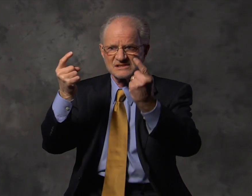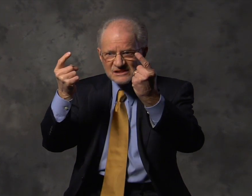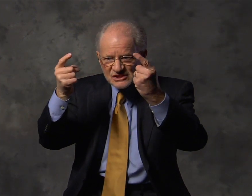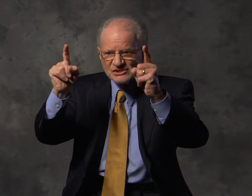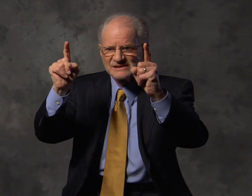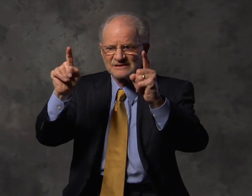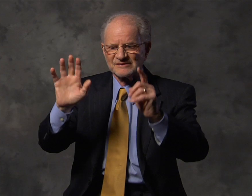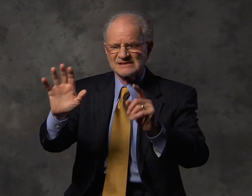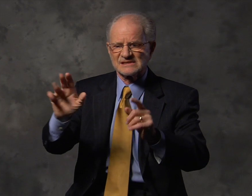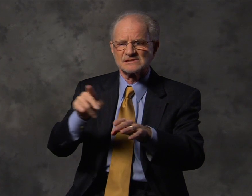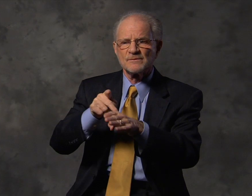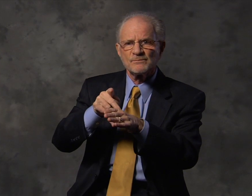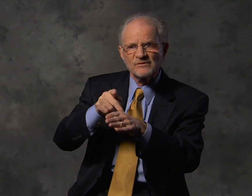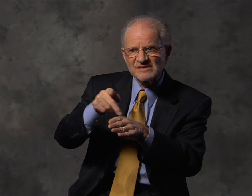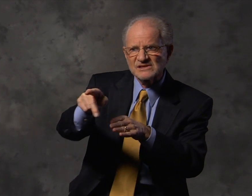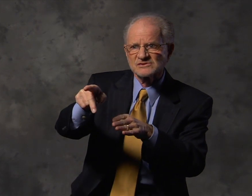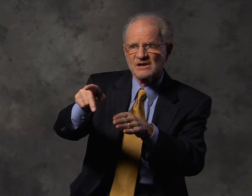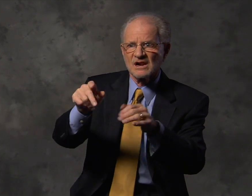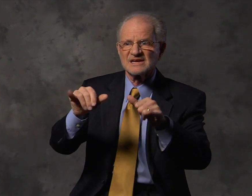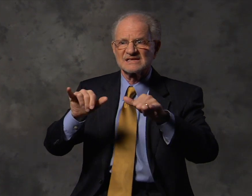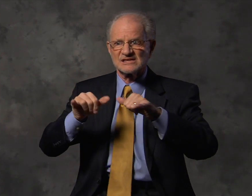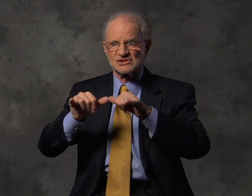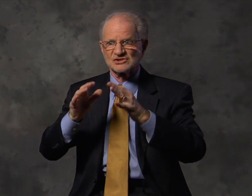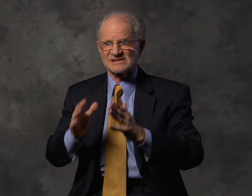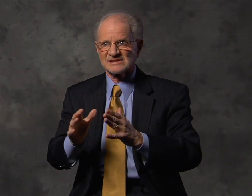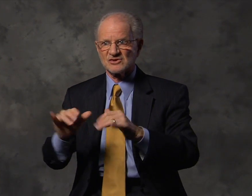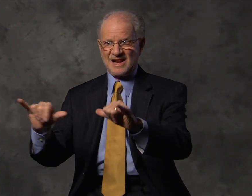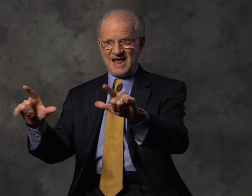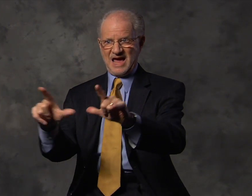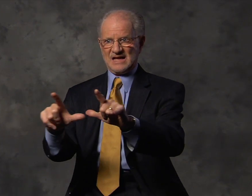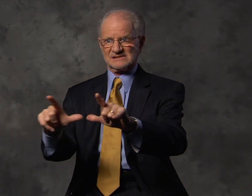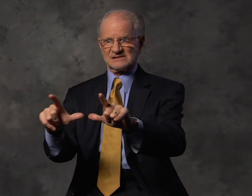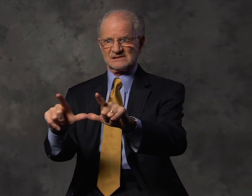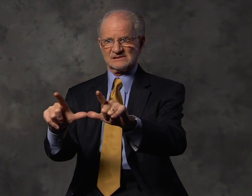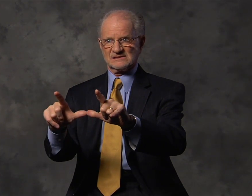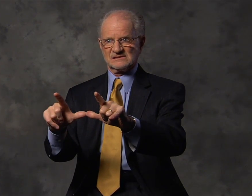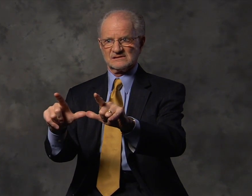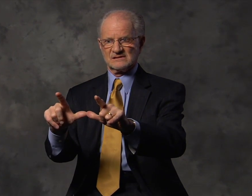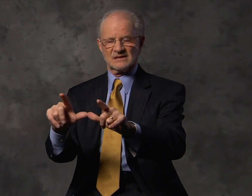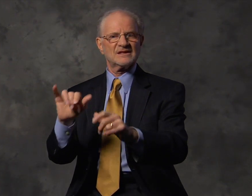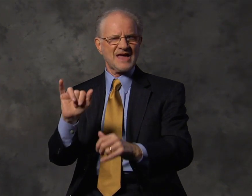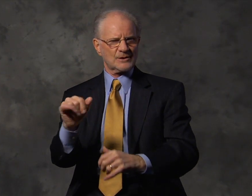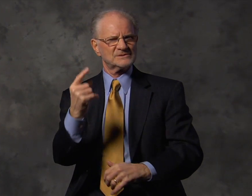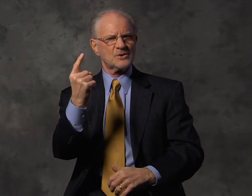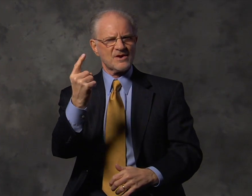deaf people who have achieved their professional engineering license.